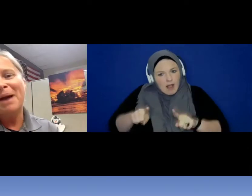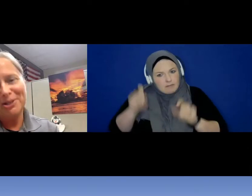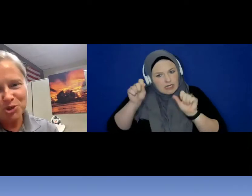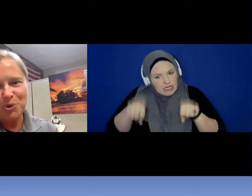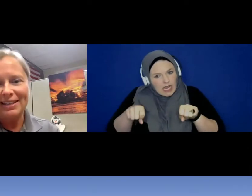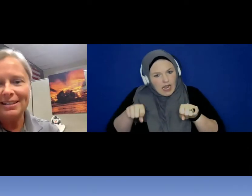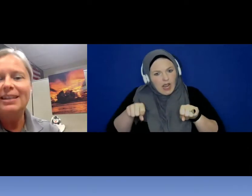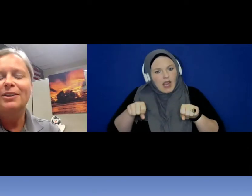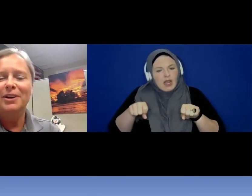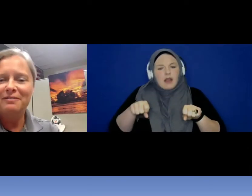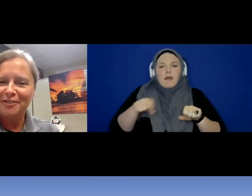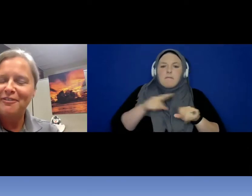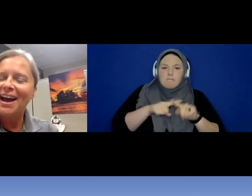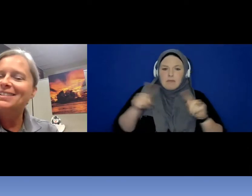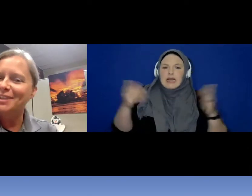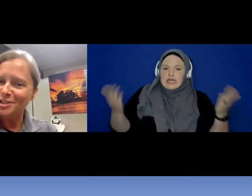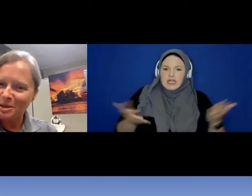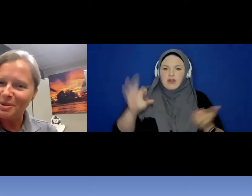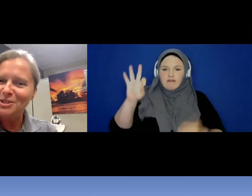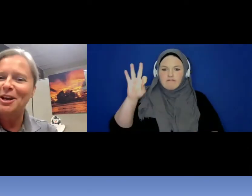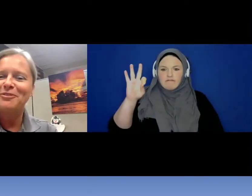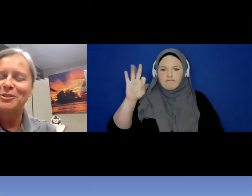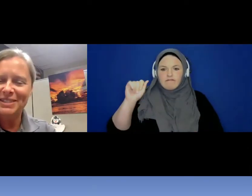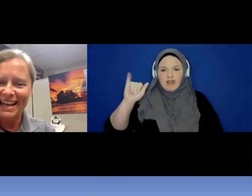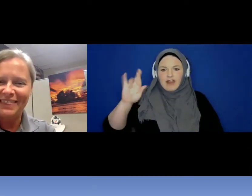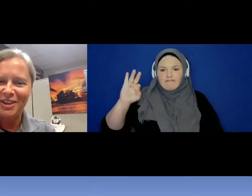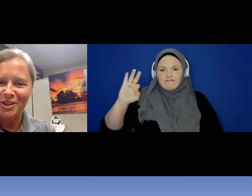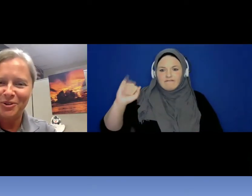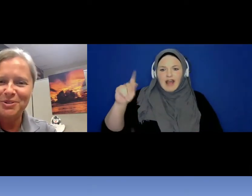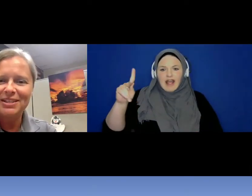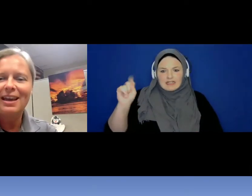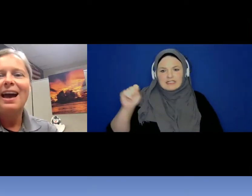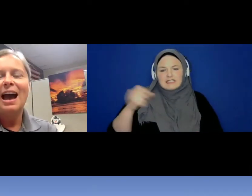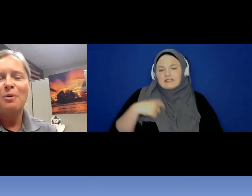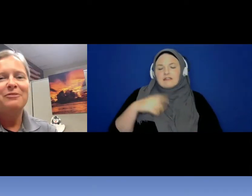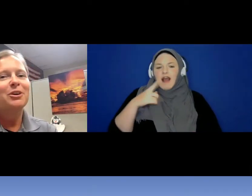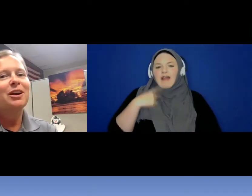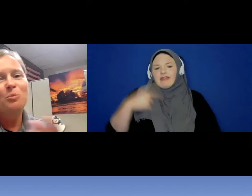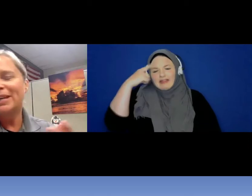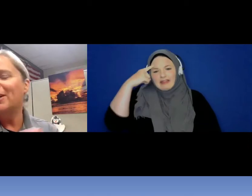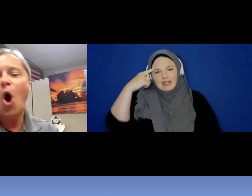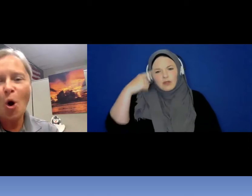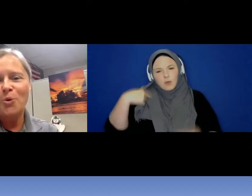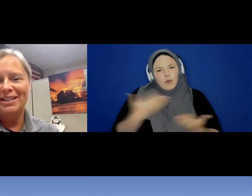better trained here in Fairfax than some of the officers you see on the news however we can always